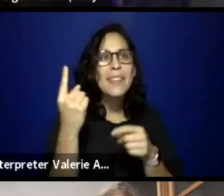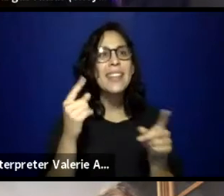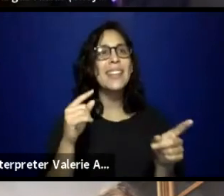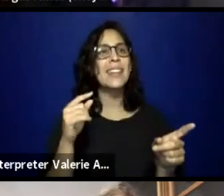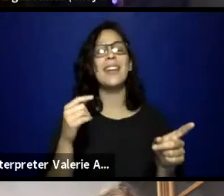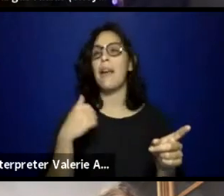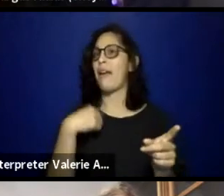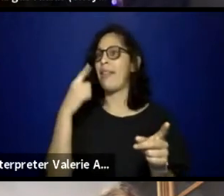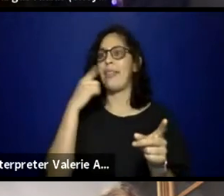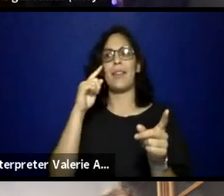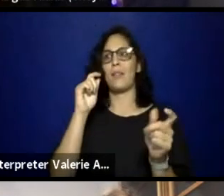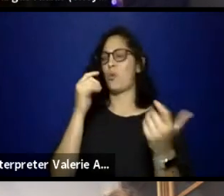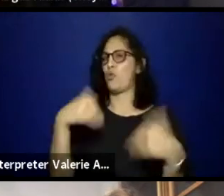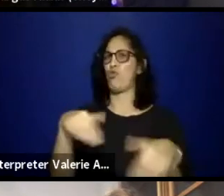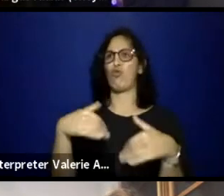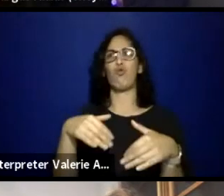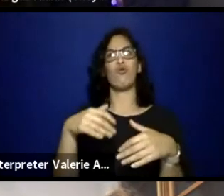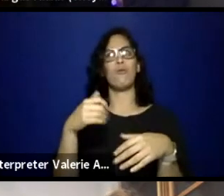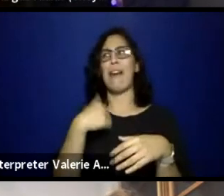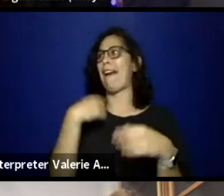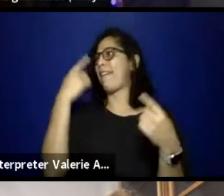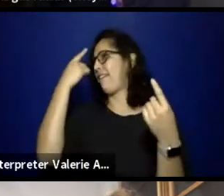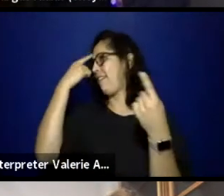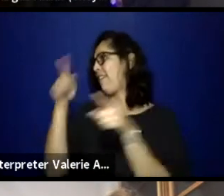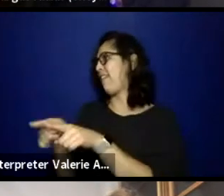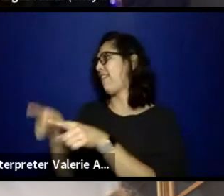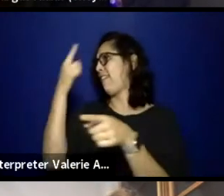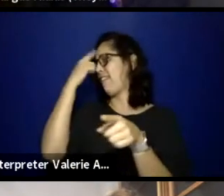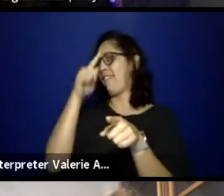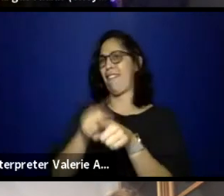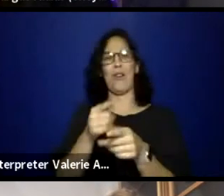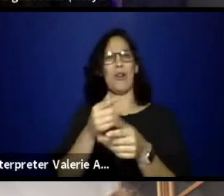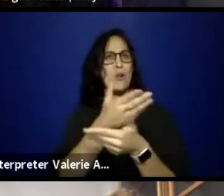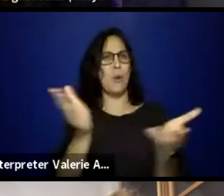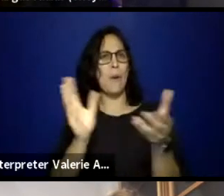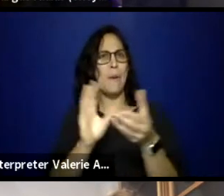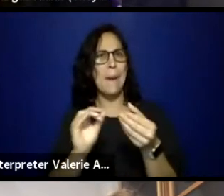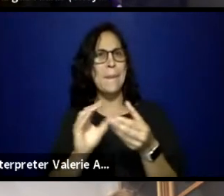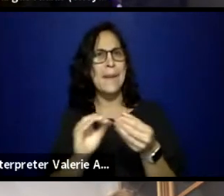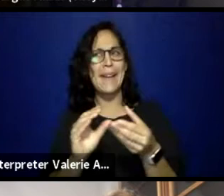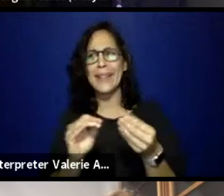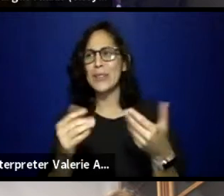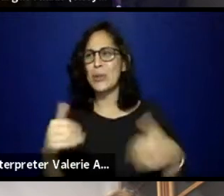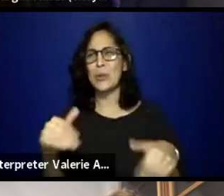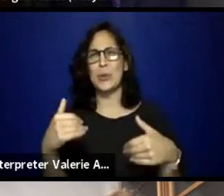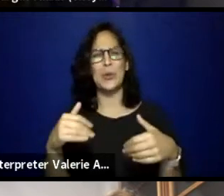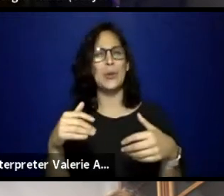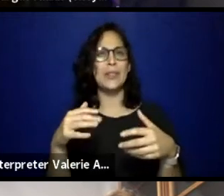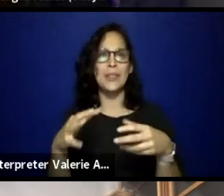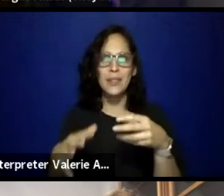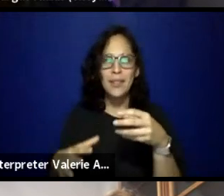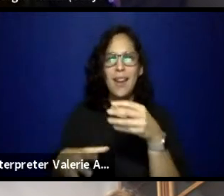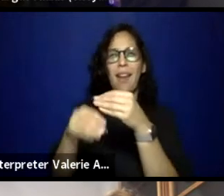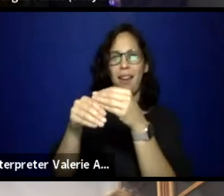I think everyone has, I'm just in agreement with everyone, and I think just to build off of that, just finding